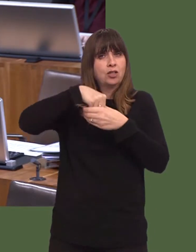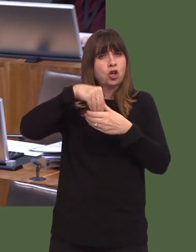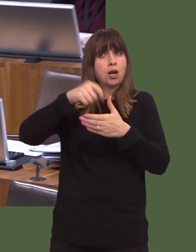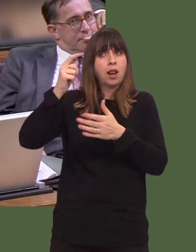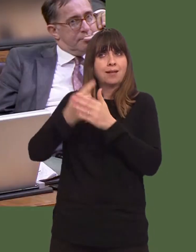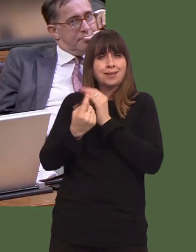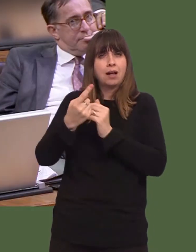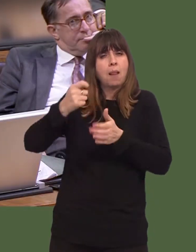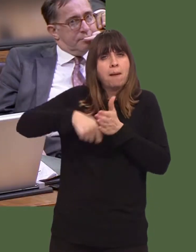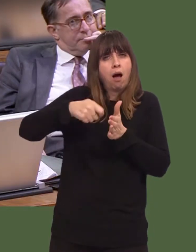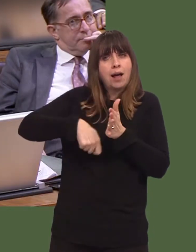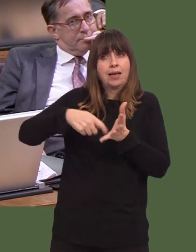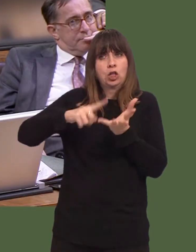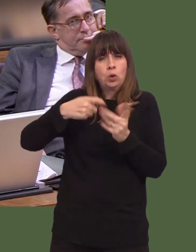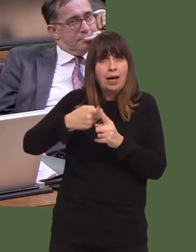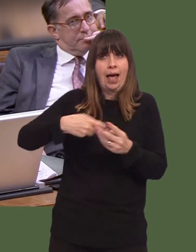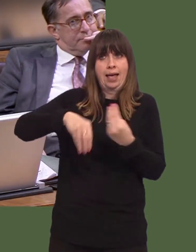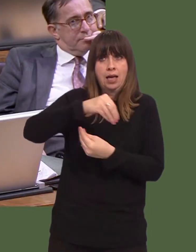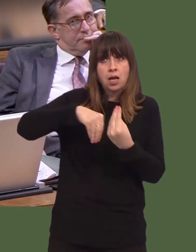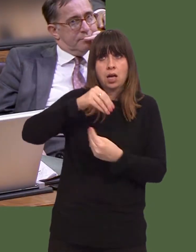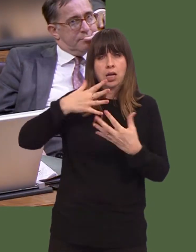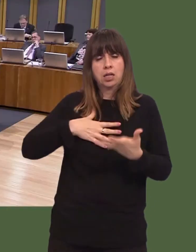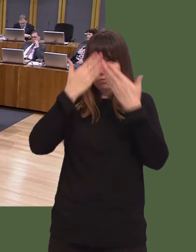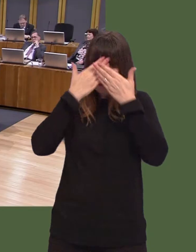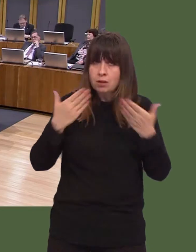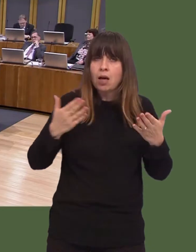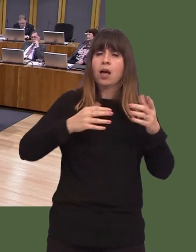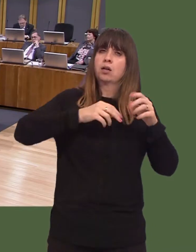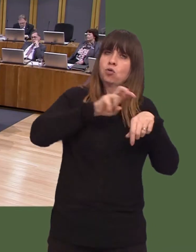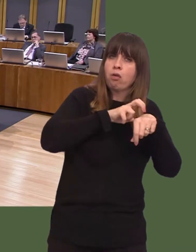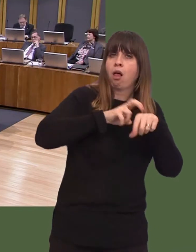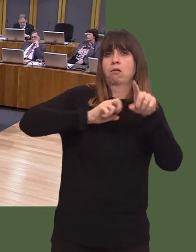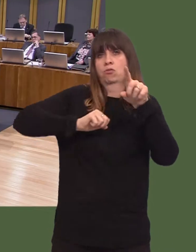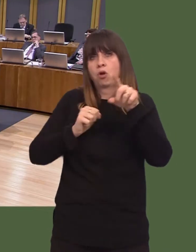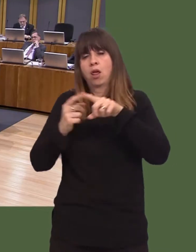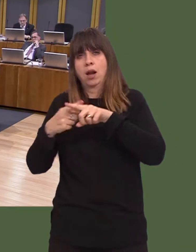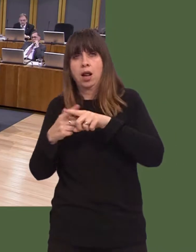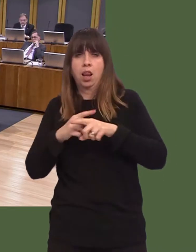I believe thatís the way forwardórespect for the four national identities within the UK, as well as other identities within the UK.